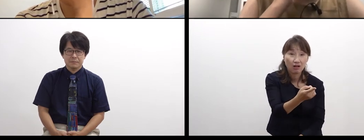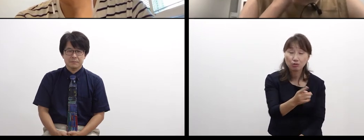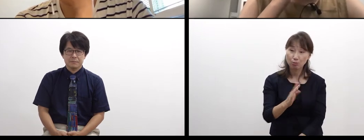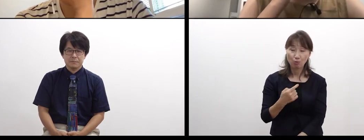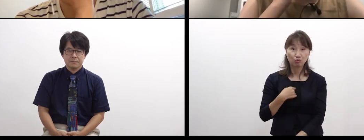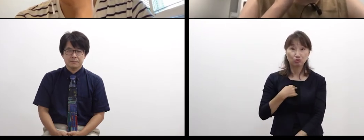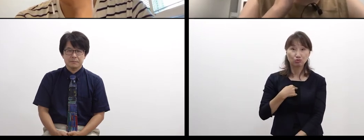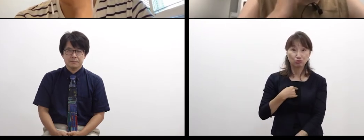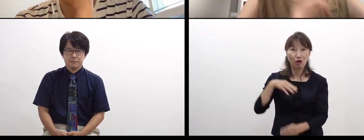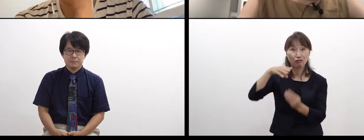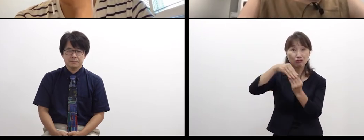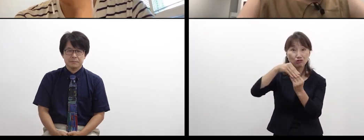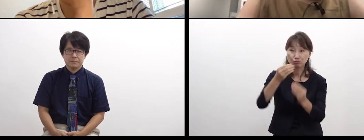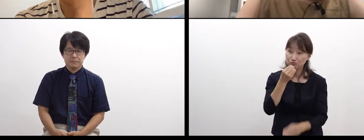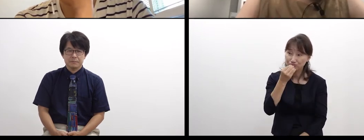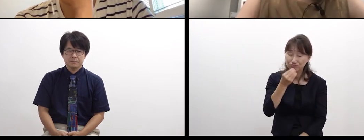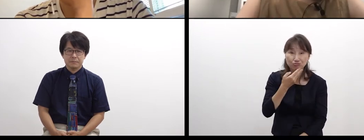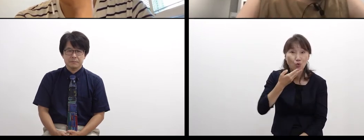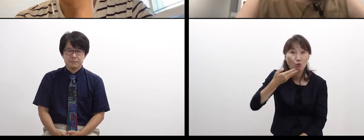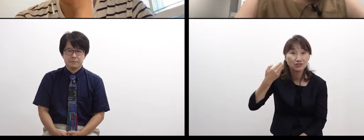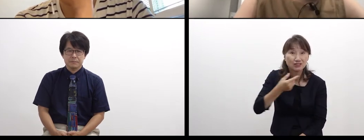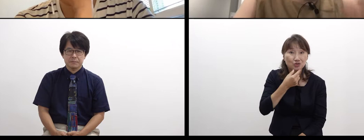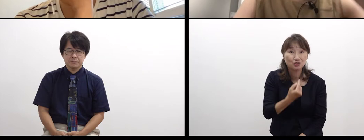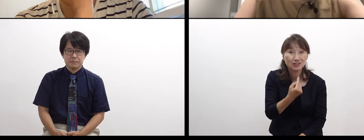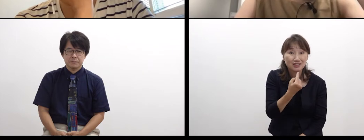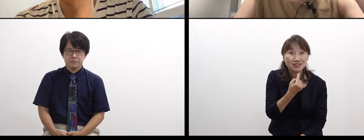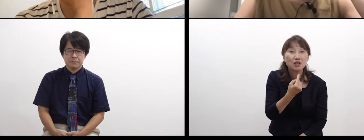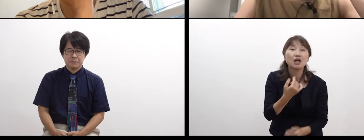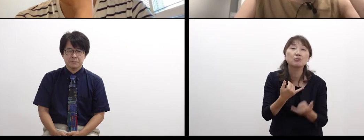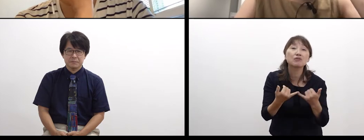I think that I really like eggplant.